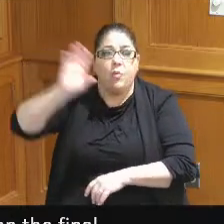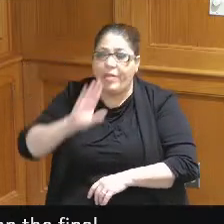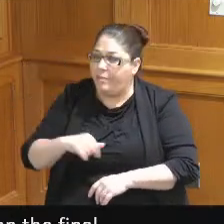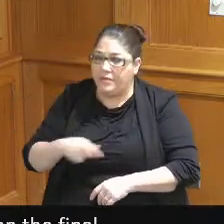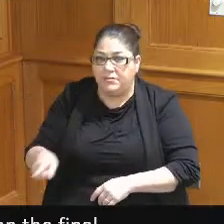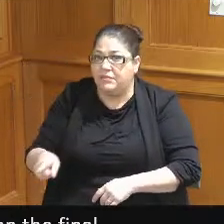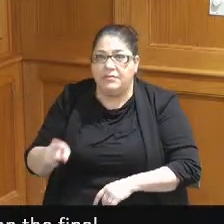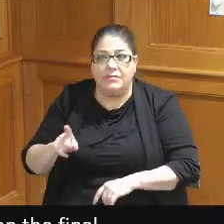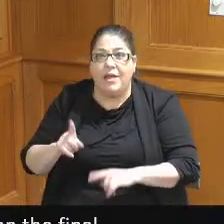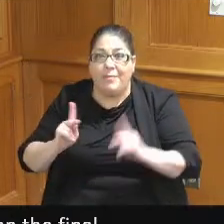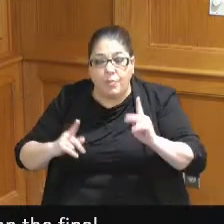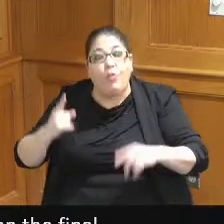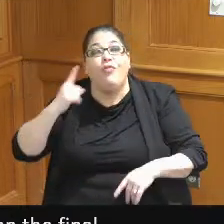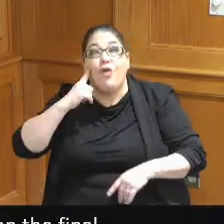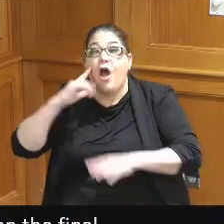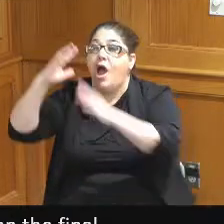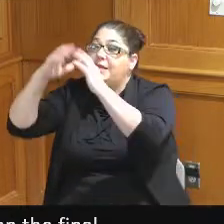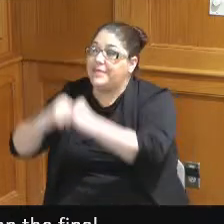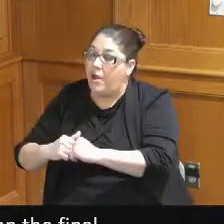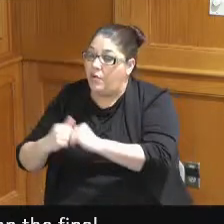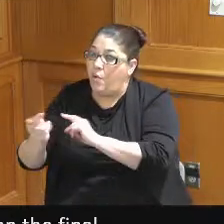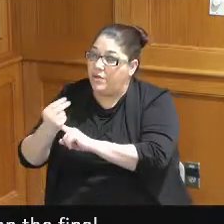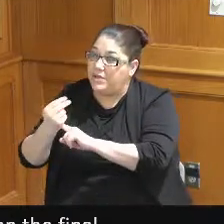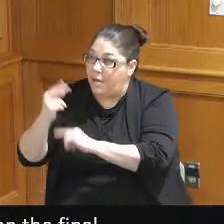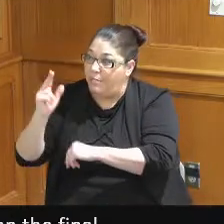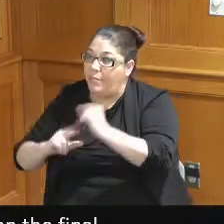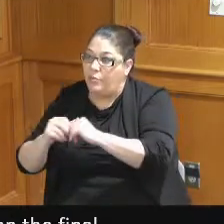that's what people thought you tear down this one and build one right back up